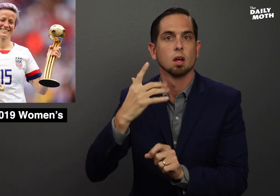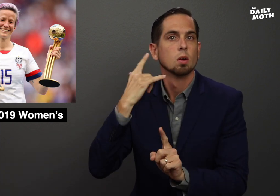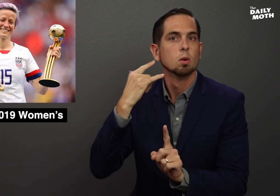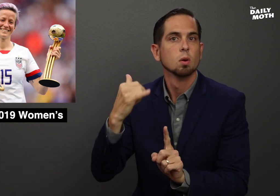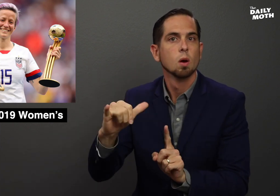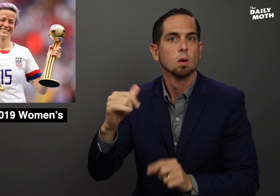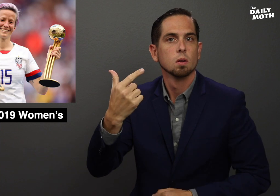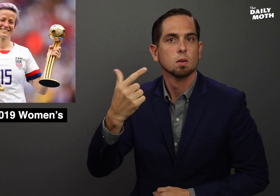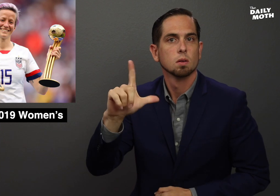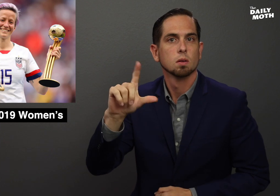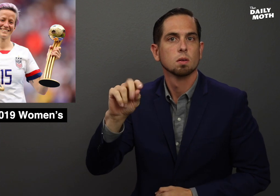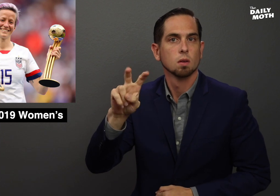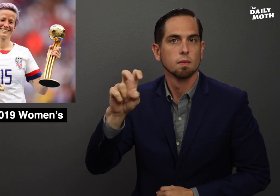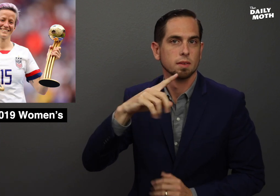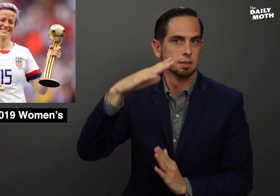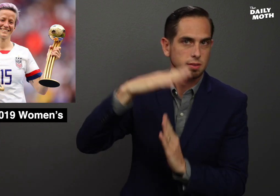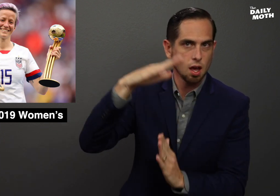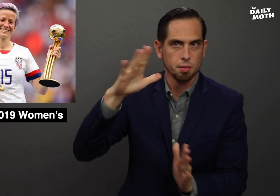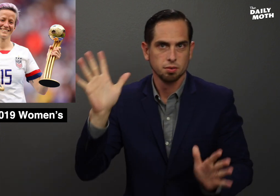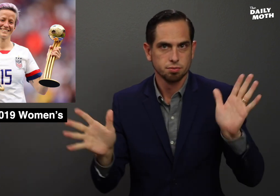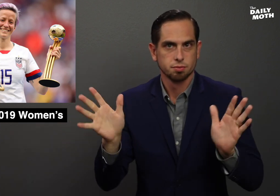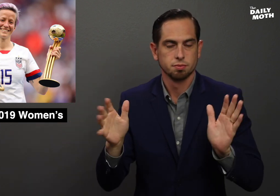the Golden Glove (top goalkeeper).